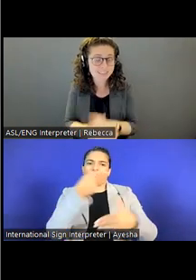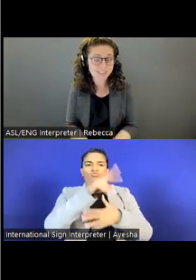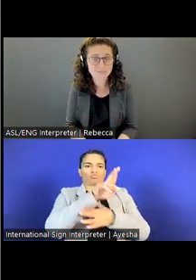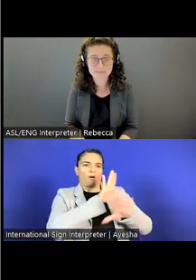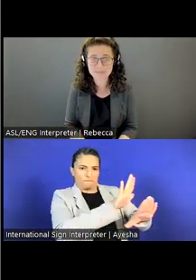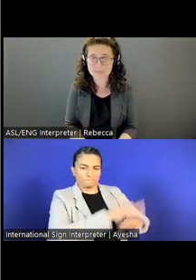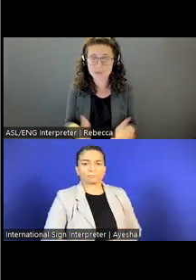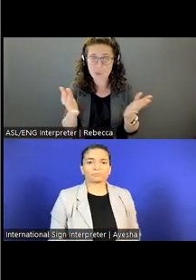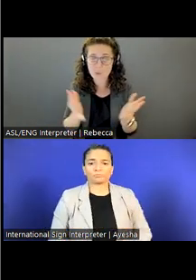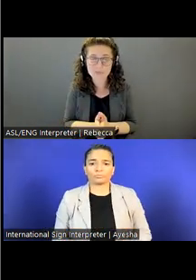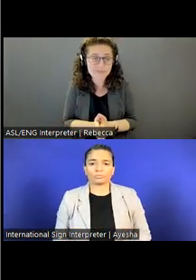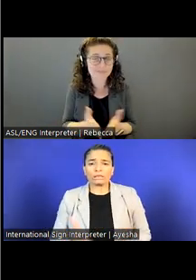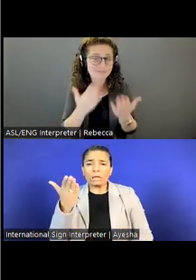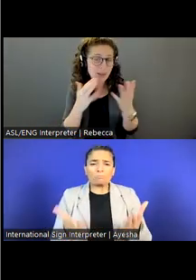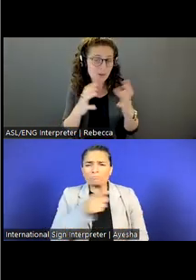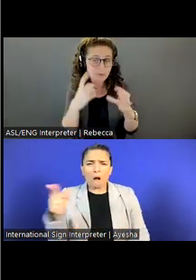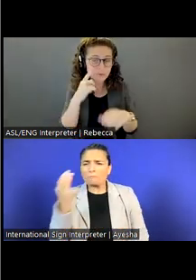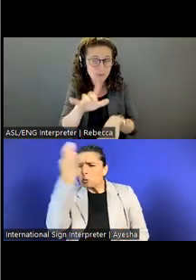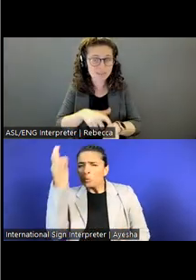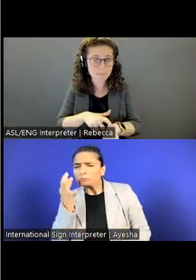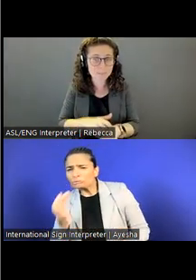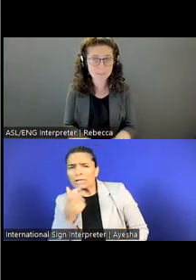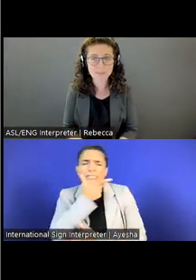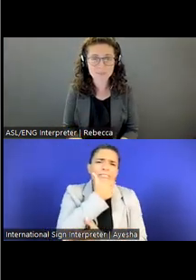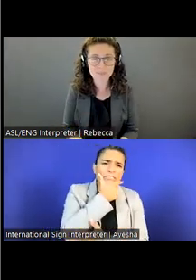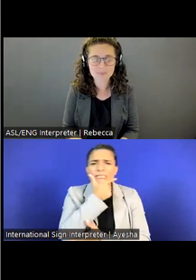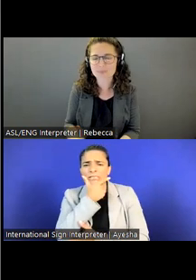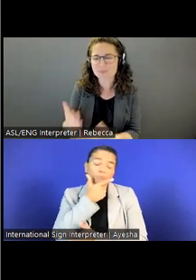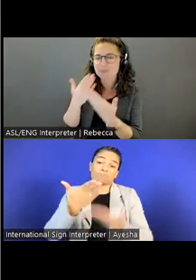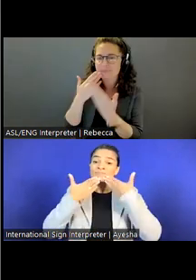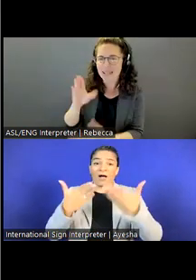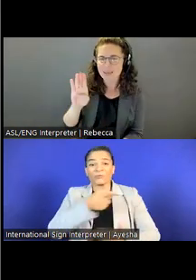So thanks so much for your time. Ashley Holben: Thank you so much, Ben.